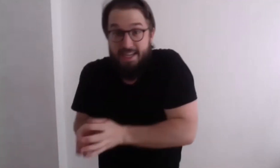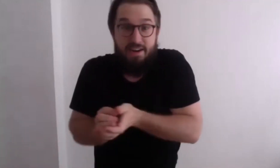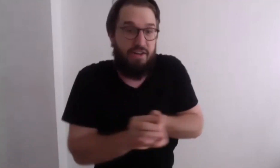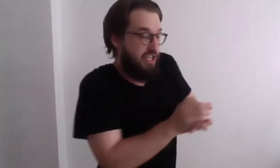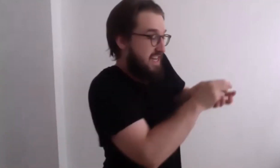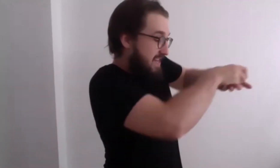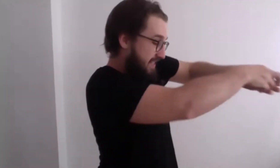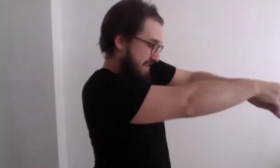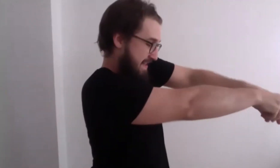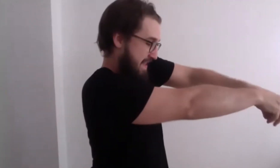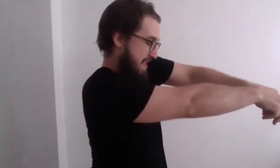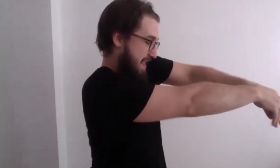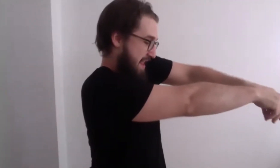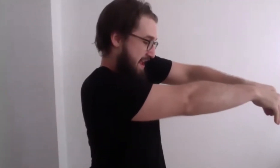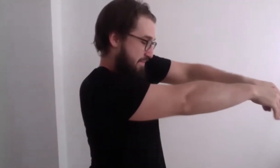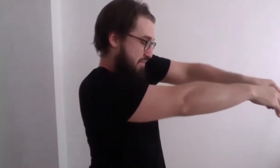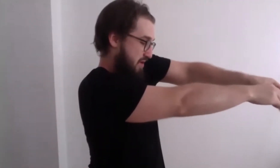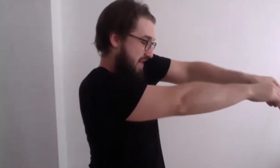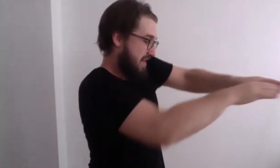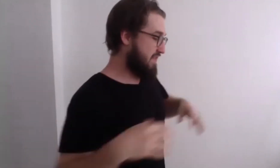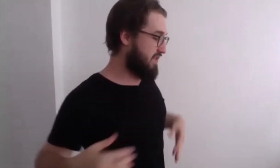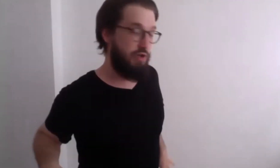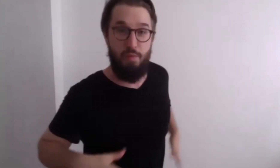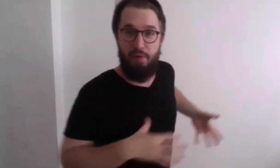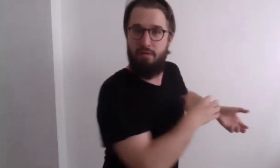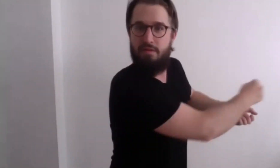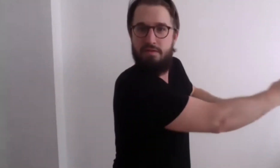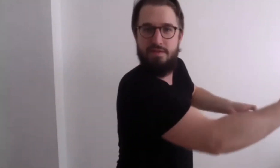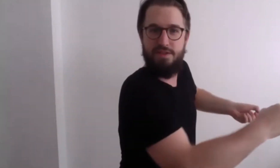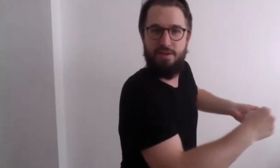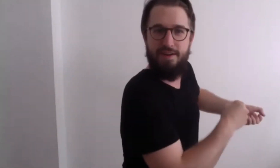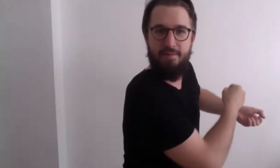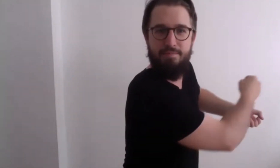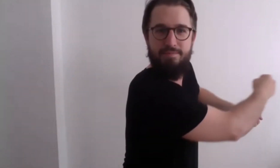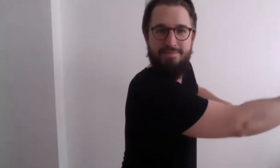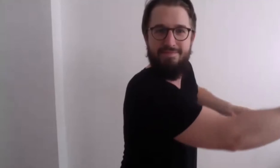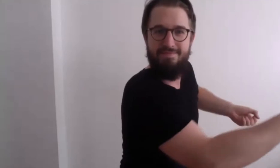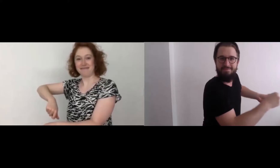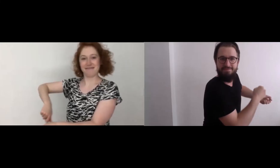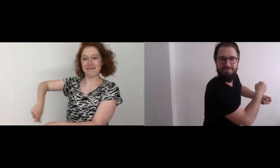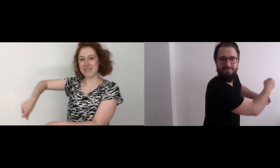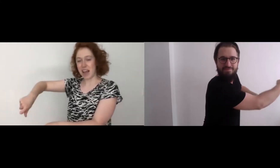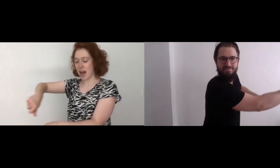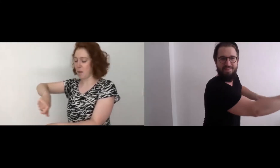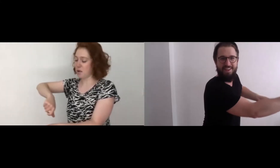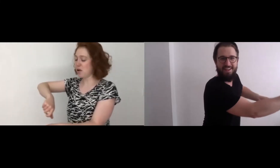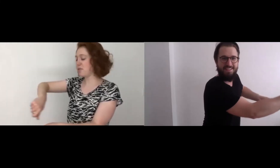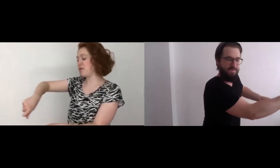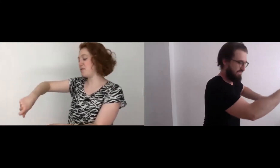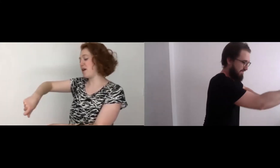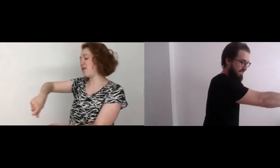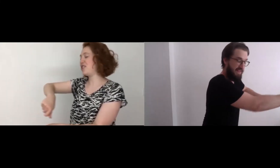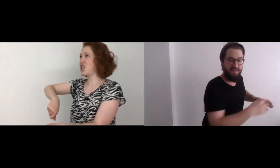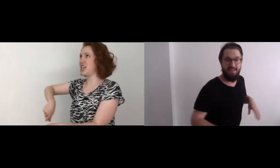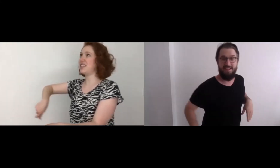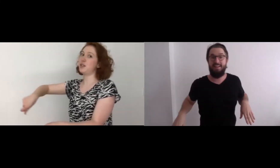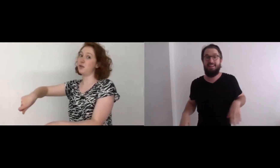Take our cheese... put it in the soup. Stir it up. Apple, blueberry, cheese soup.